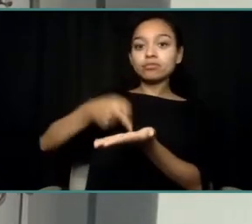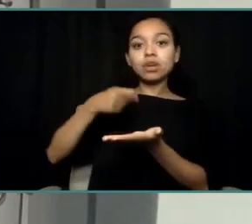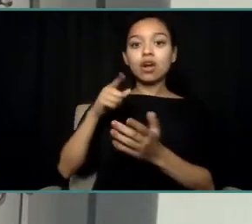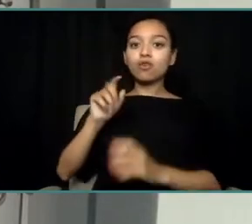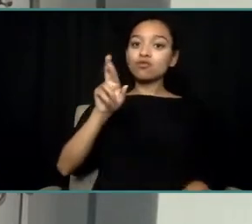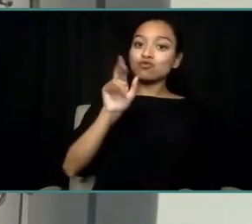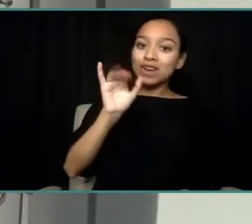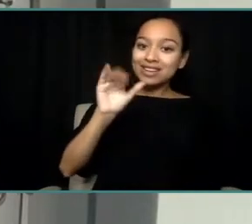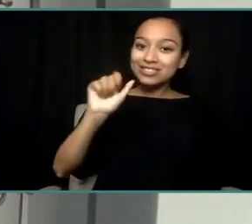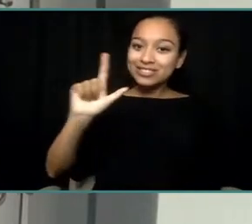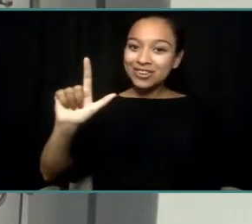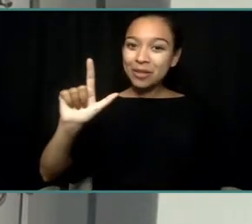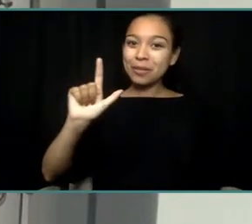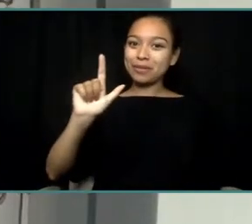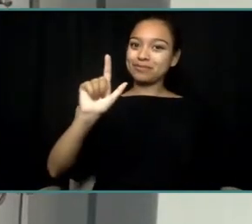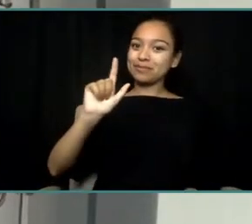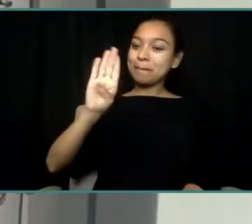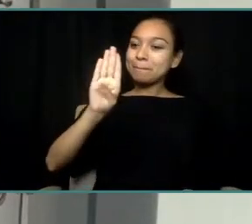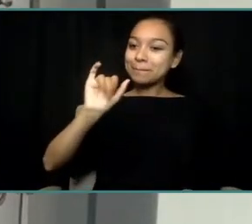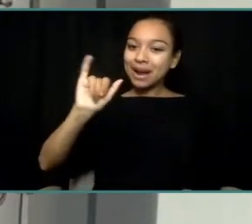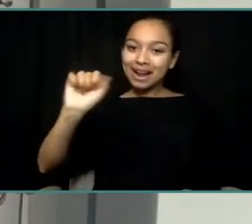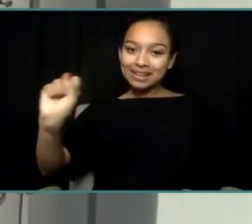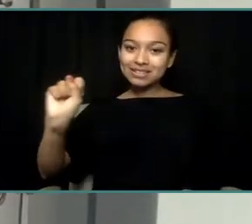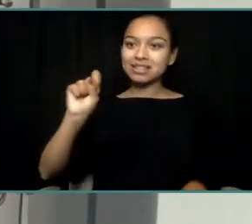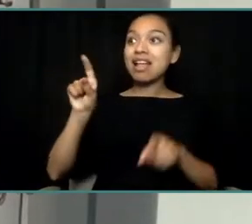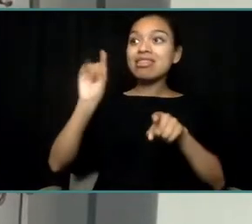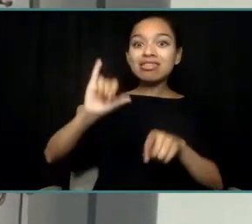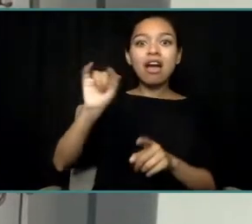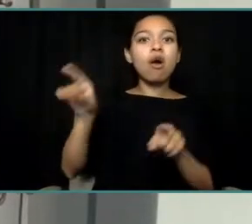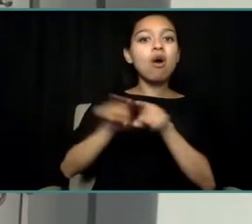that also ends up in these becoming tragedies.